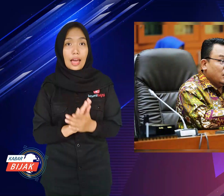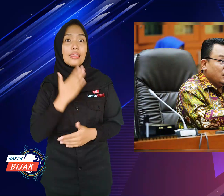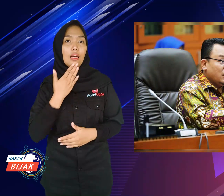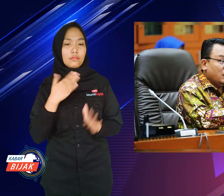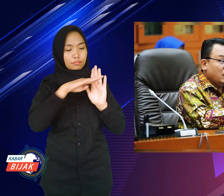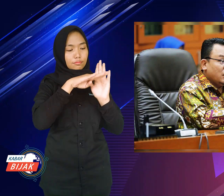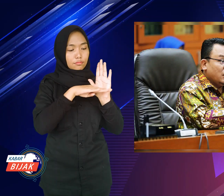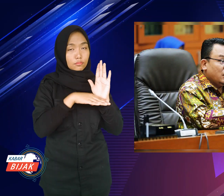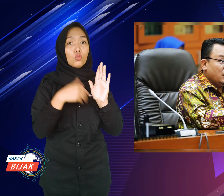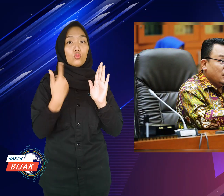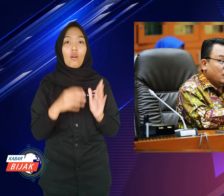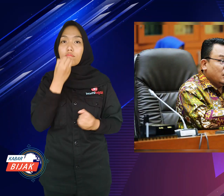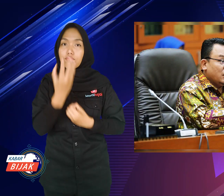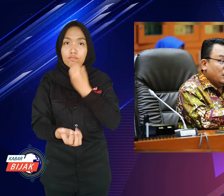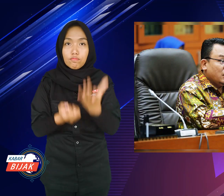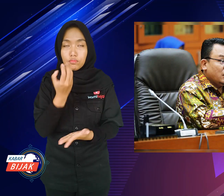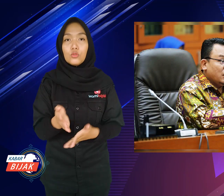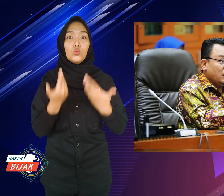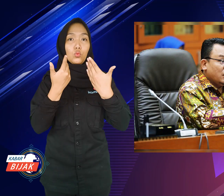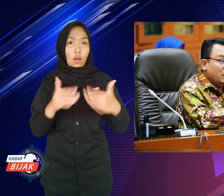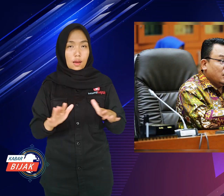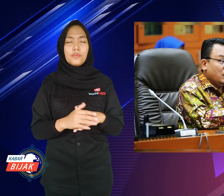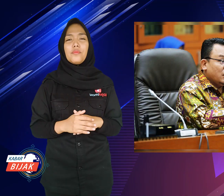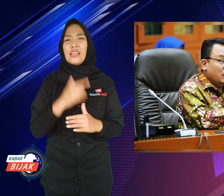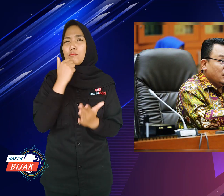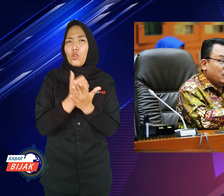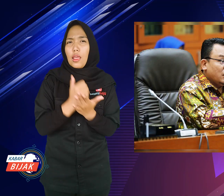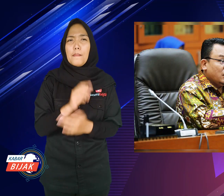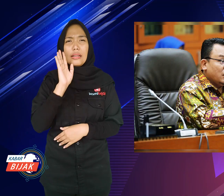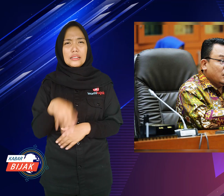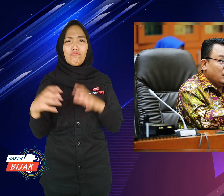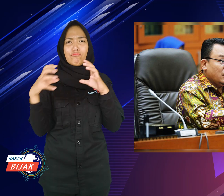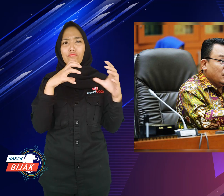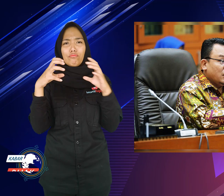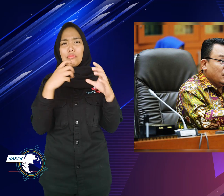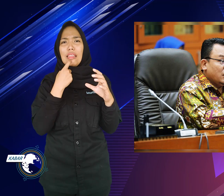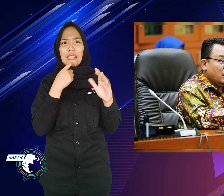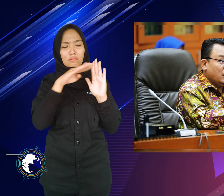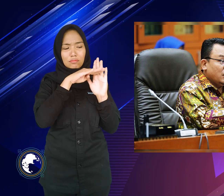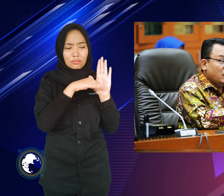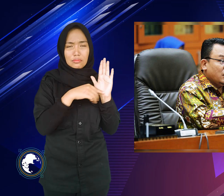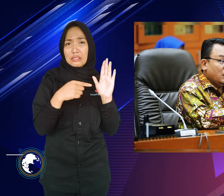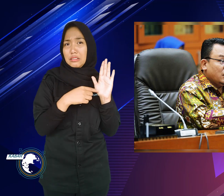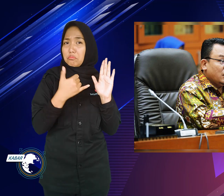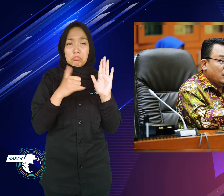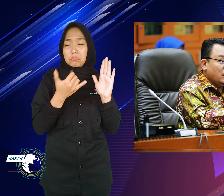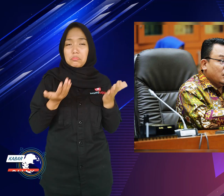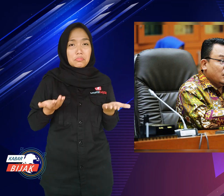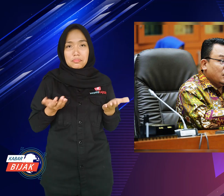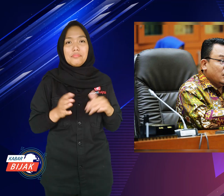Thus the rules that are explained, are still being debated, is the rule good or not?